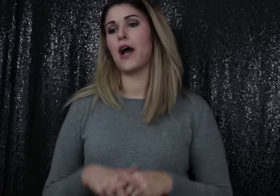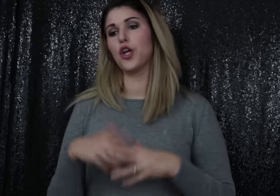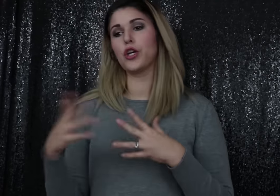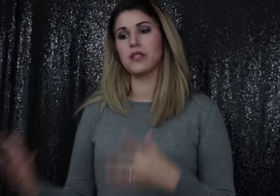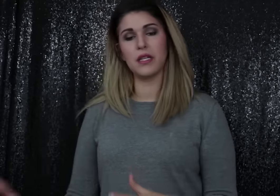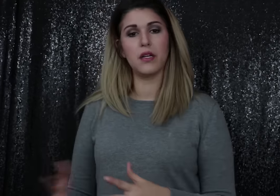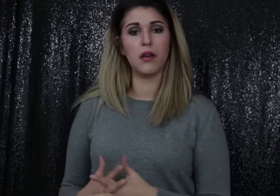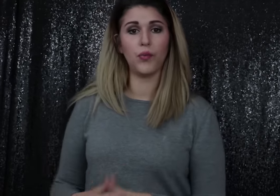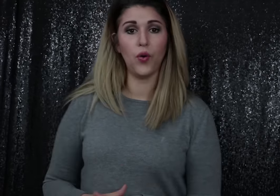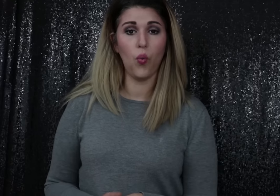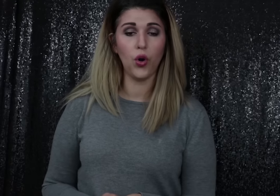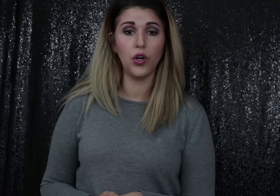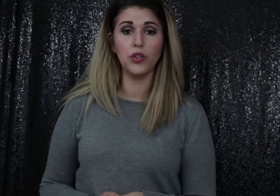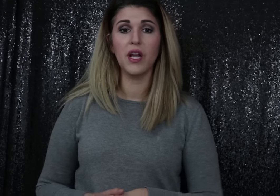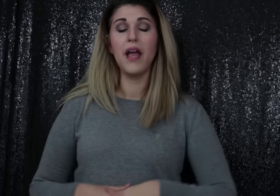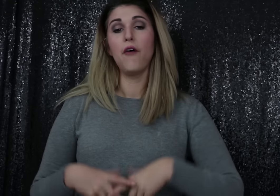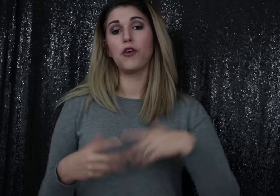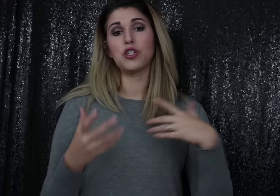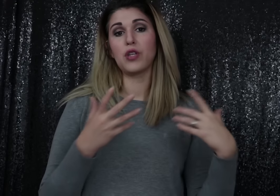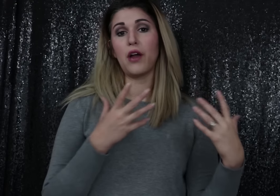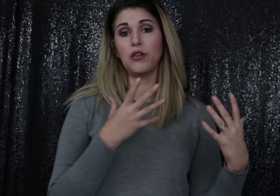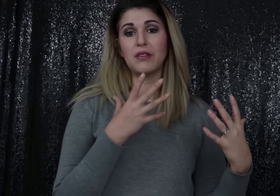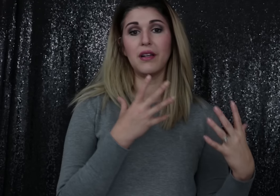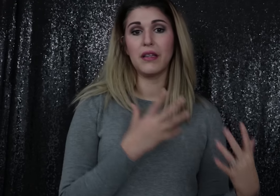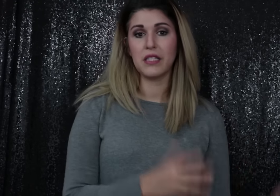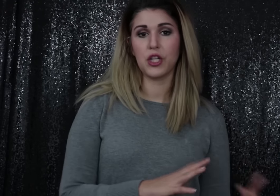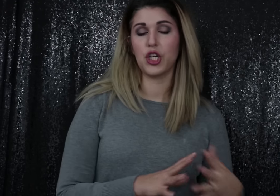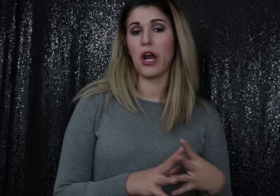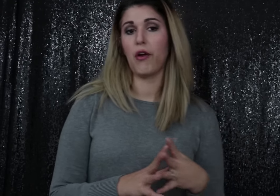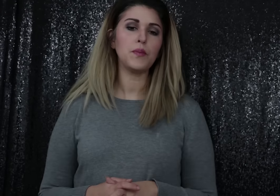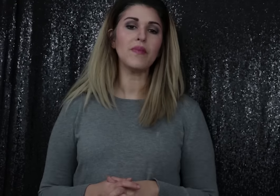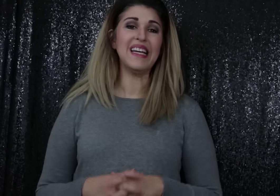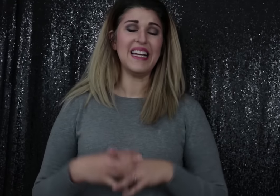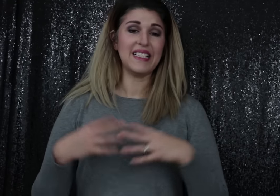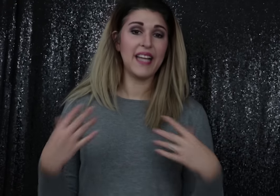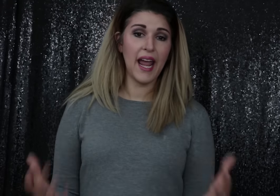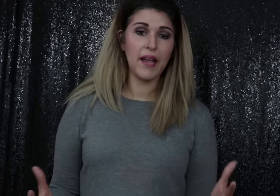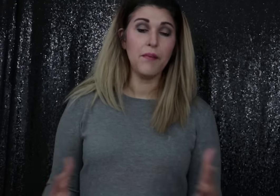how you're going to see it in the real world versus how you'll see it in the dictionary today.